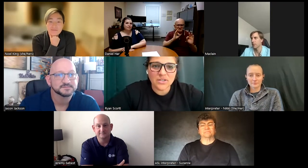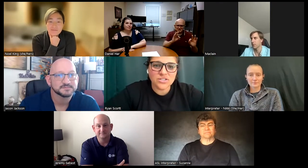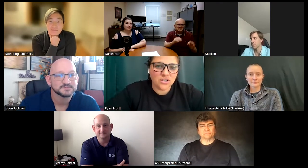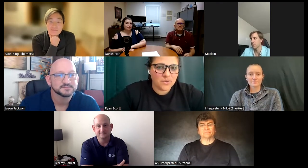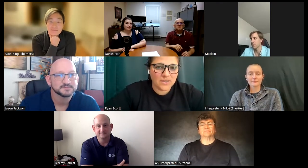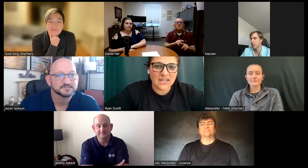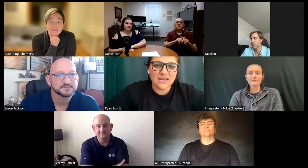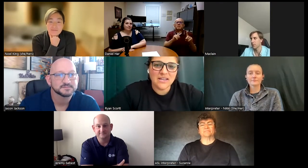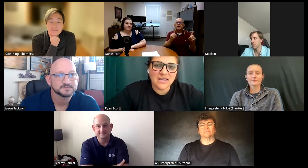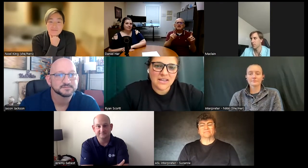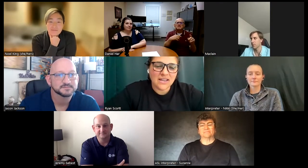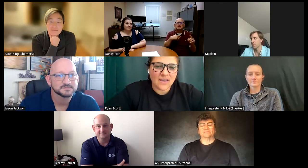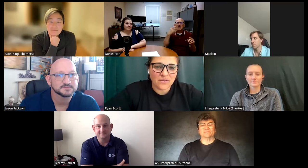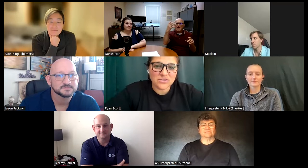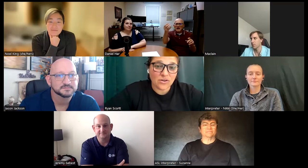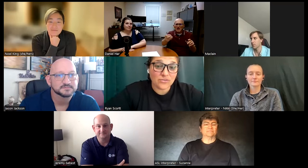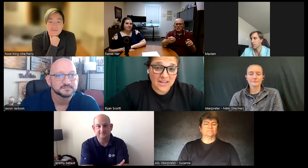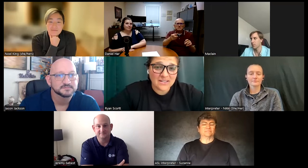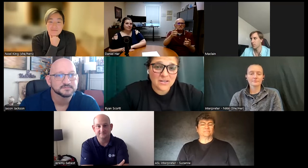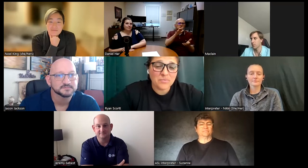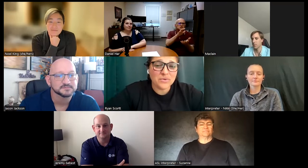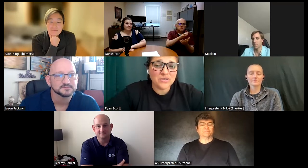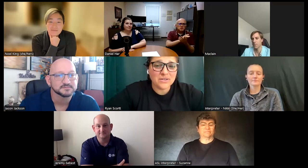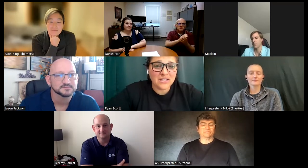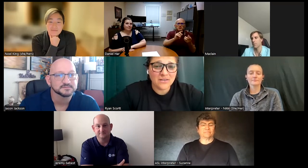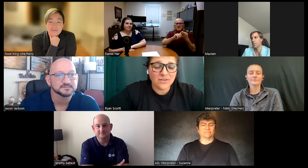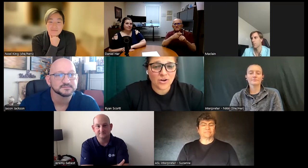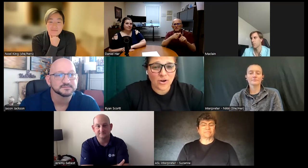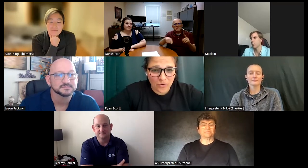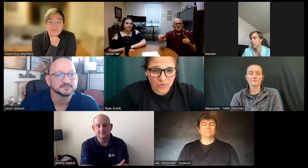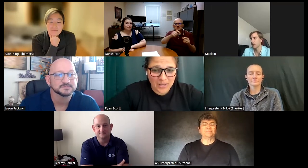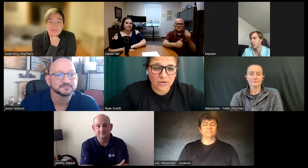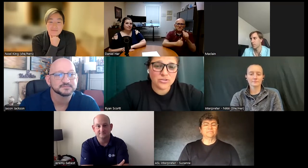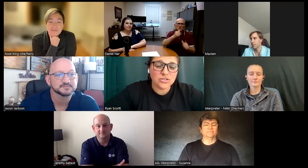to communicate and that was all great but when you leave your home and go to